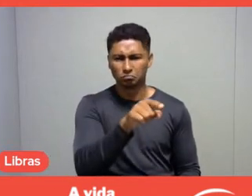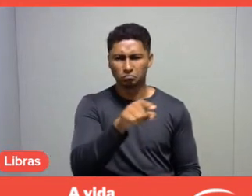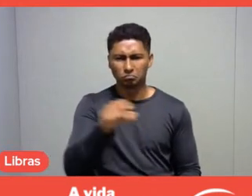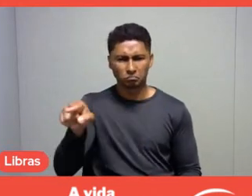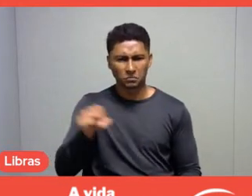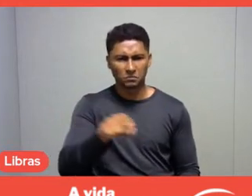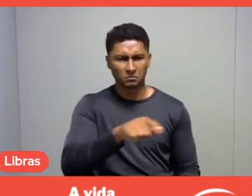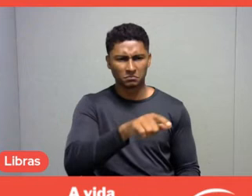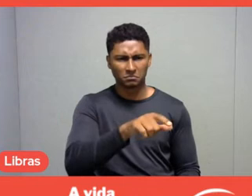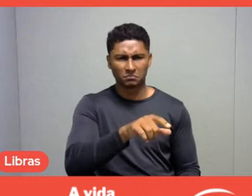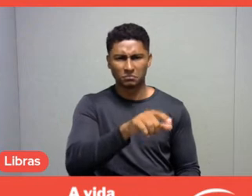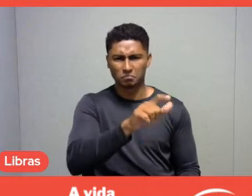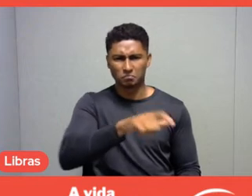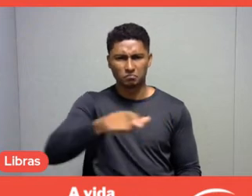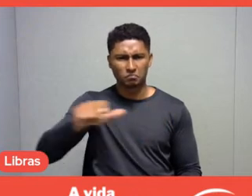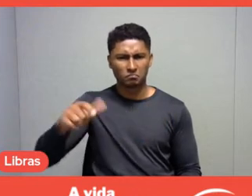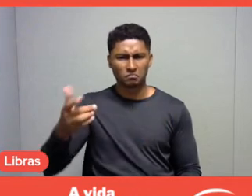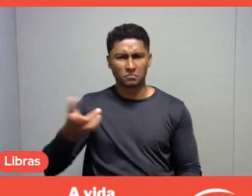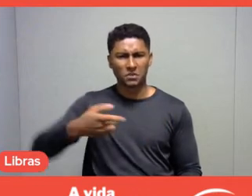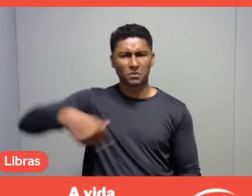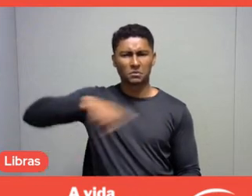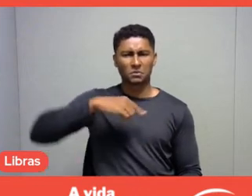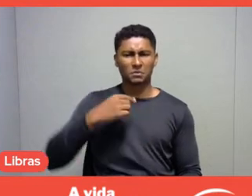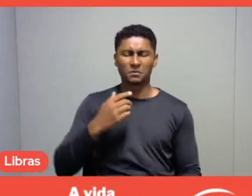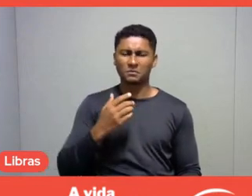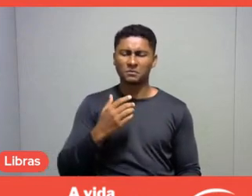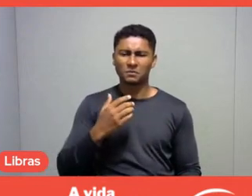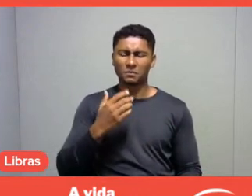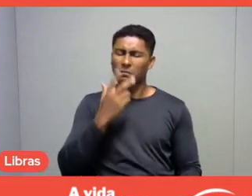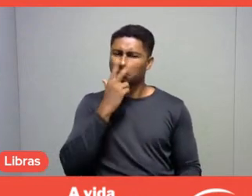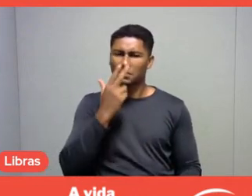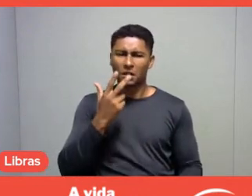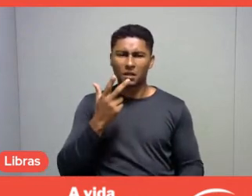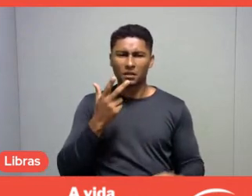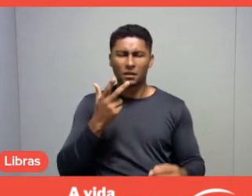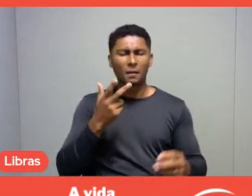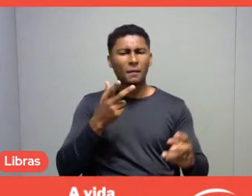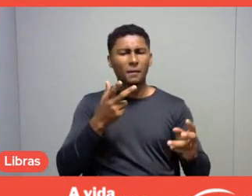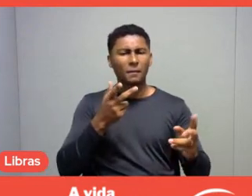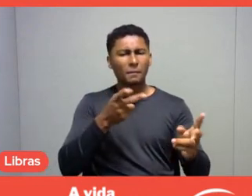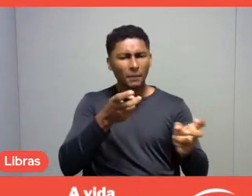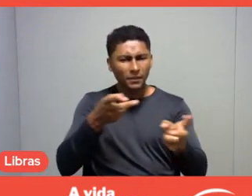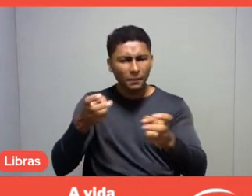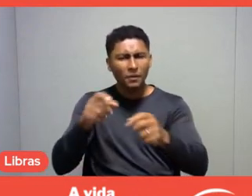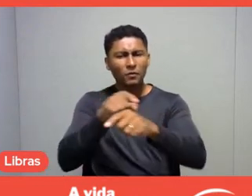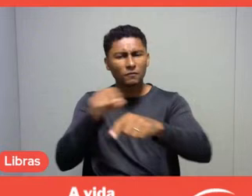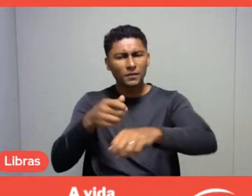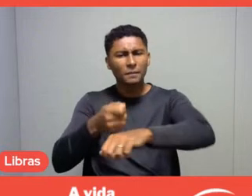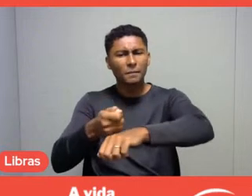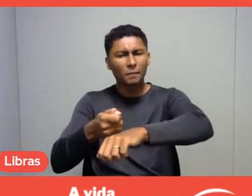we have noticed no emotion in our speech, your speech.